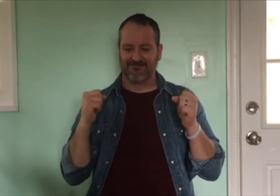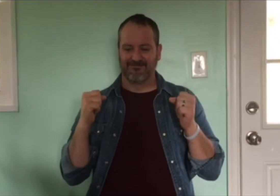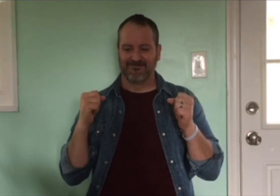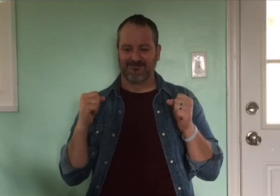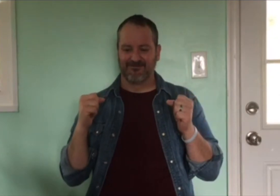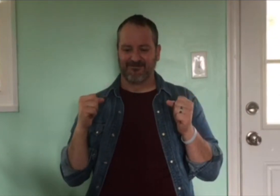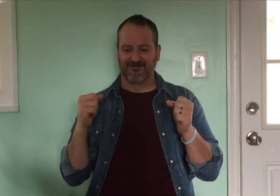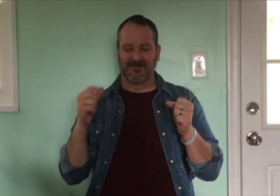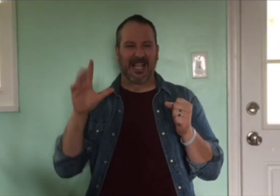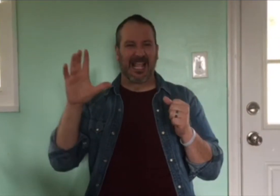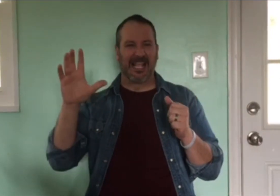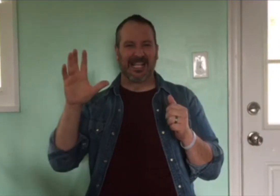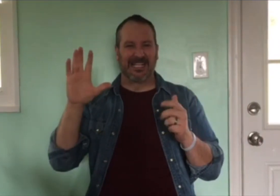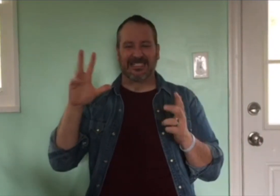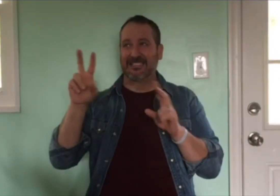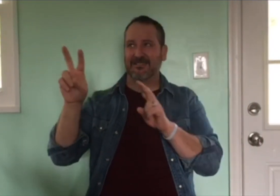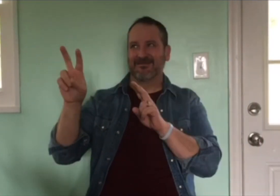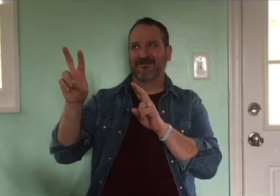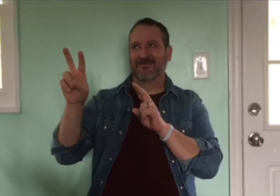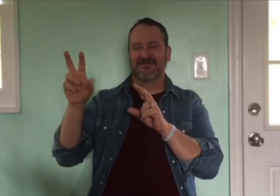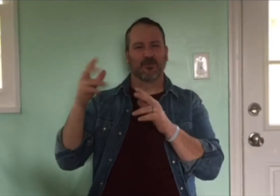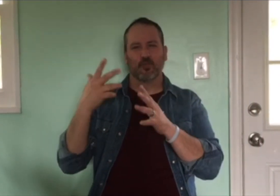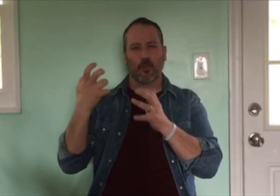I wanted to be just like him. My father always wore his cowboy hat proudly.